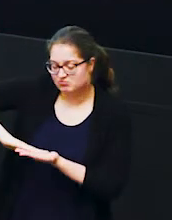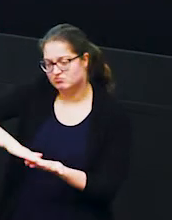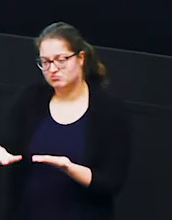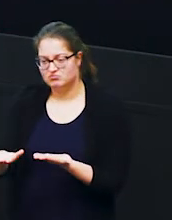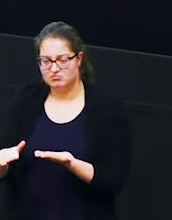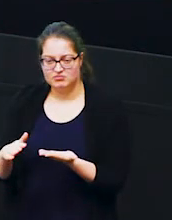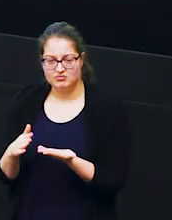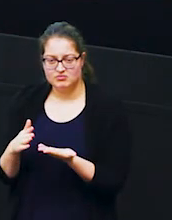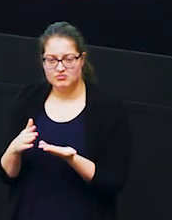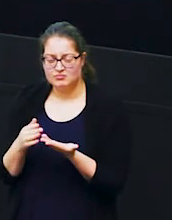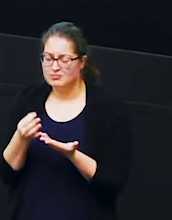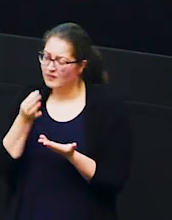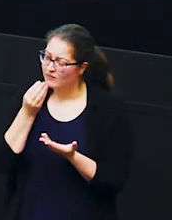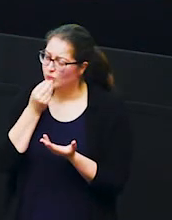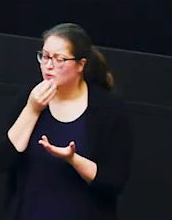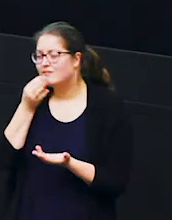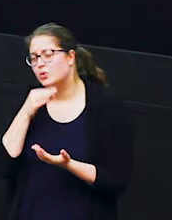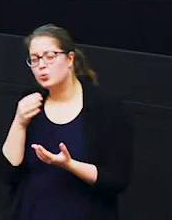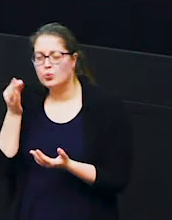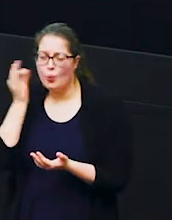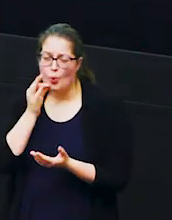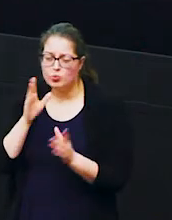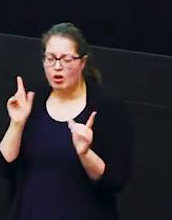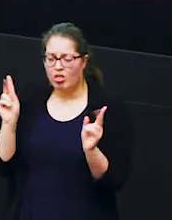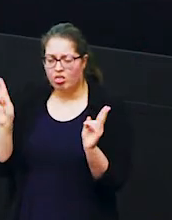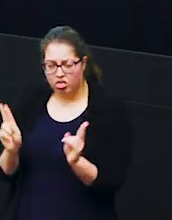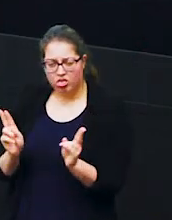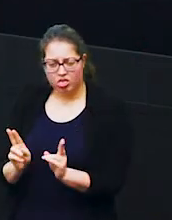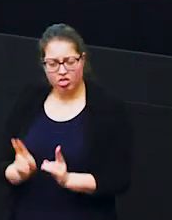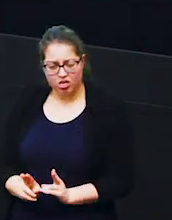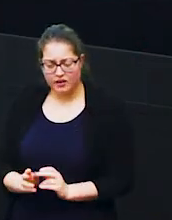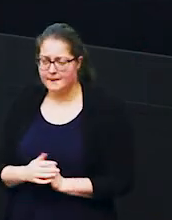so there's not so much food around the waters may be drying up and at this time of year then